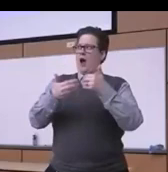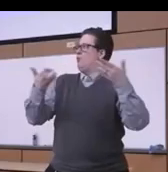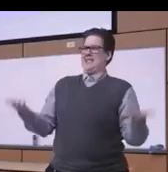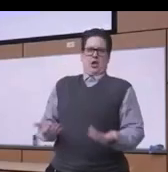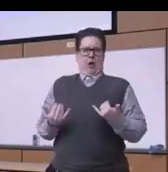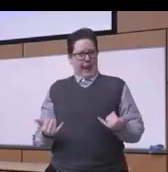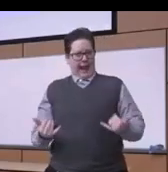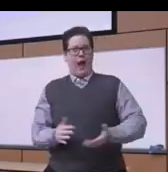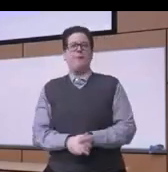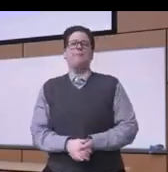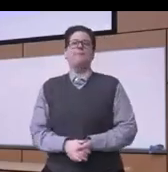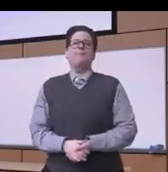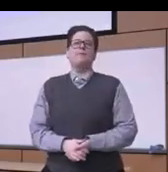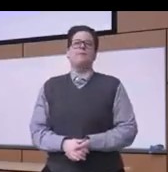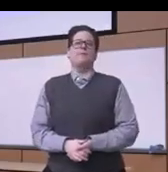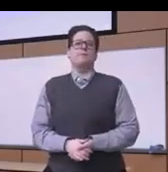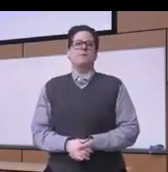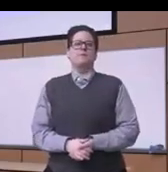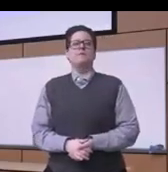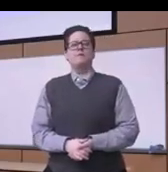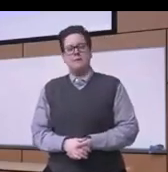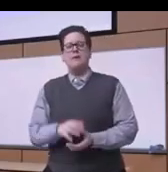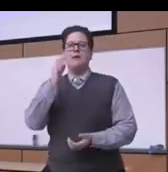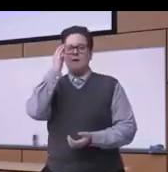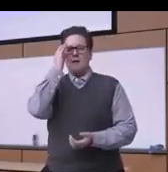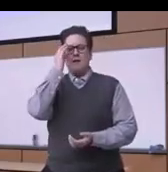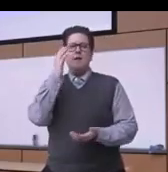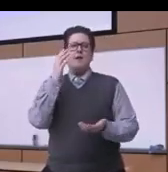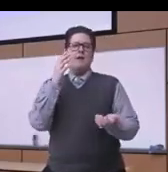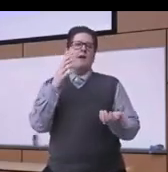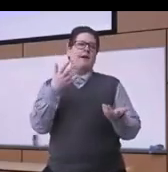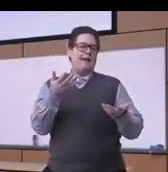now more and more of the policies have been uh anti-racist policies and as you know very well